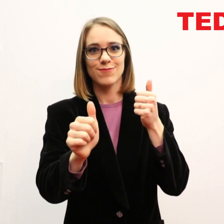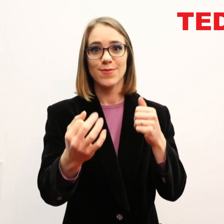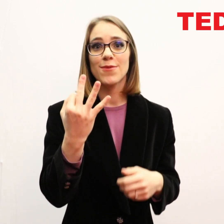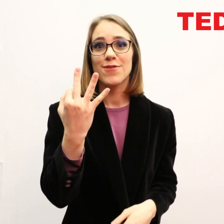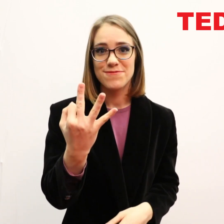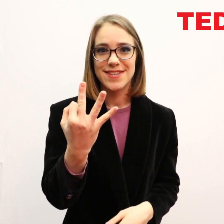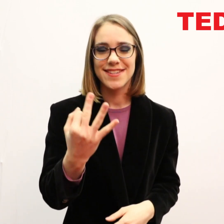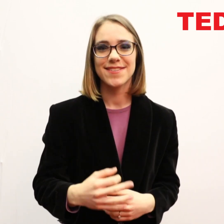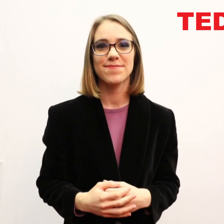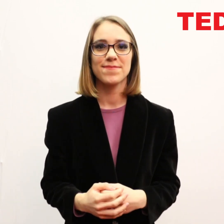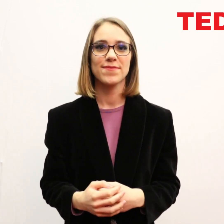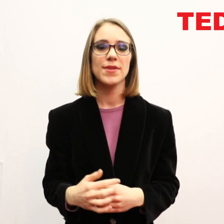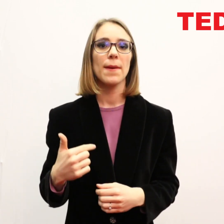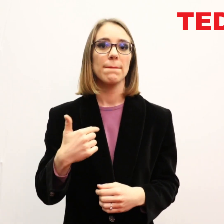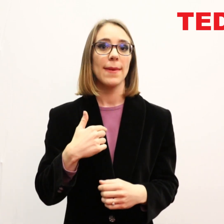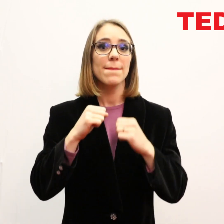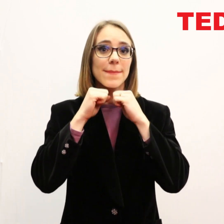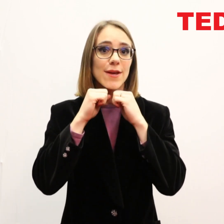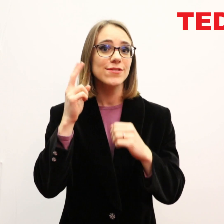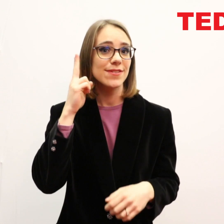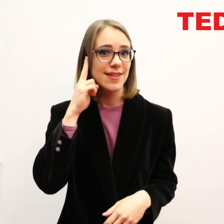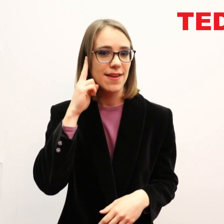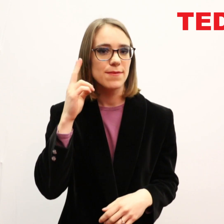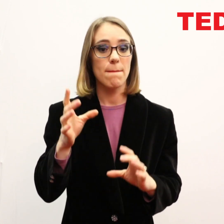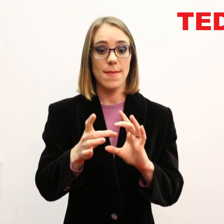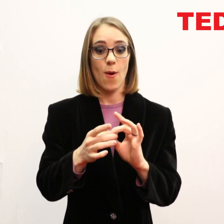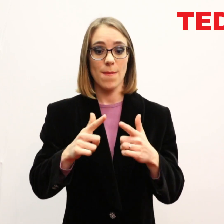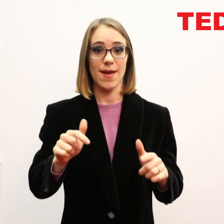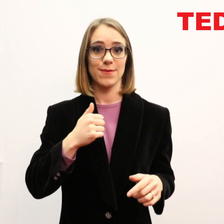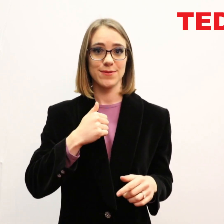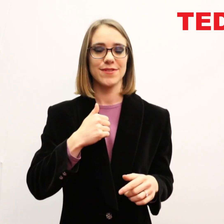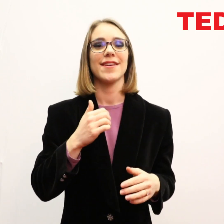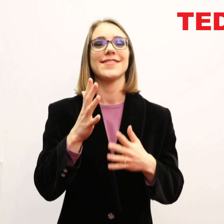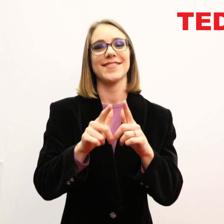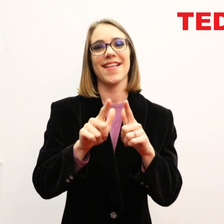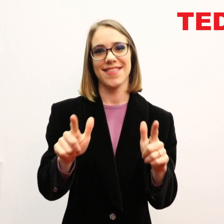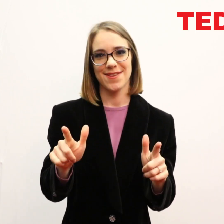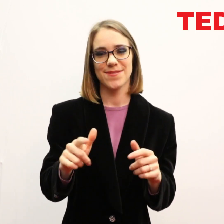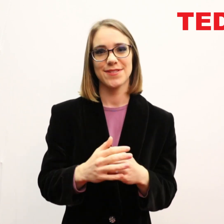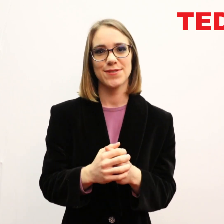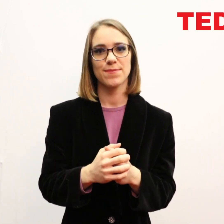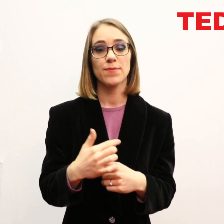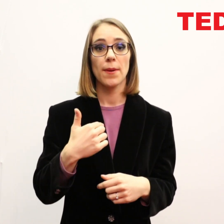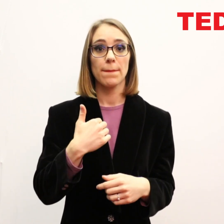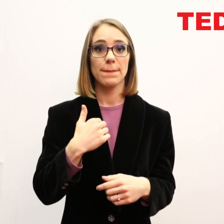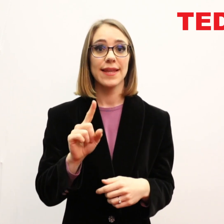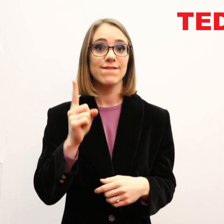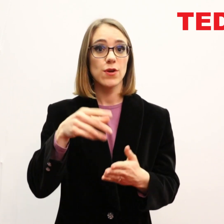with deafness running three generations. My parents are deaf, and my home language is South African Sign Language.